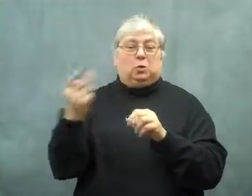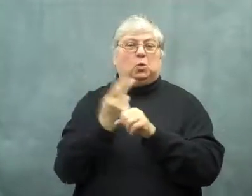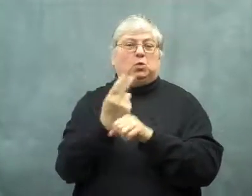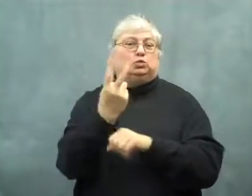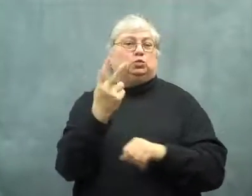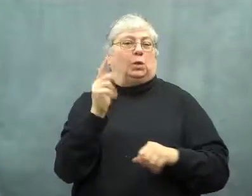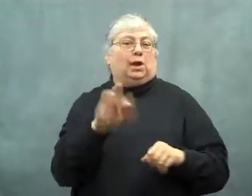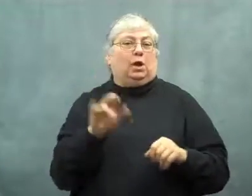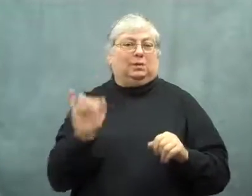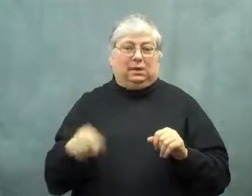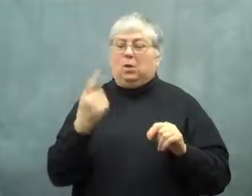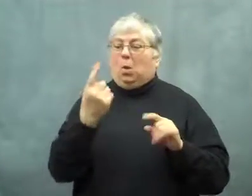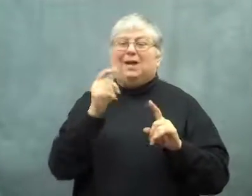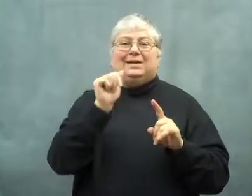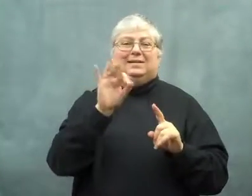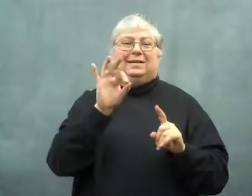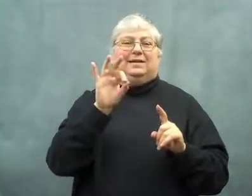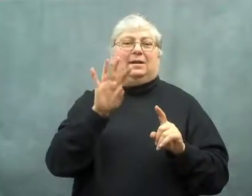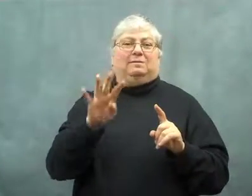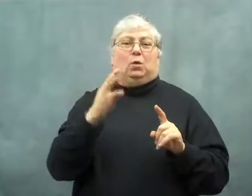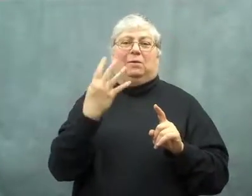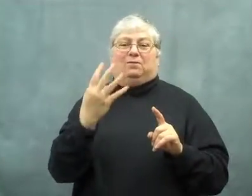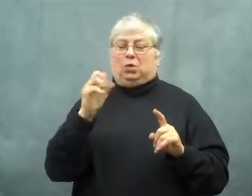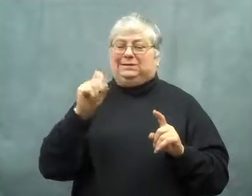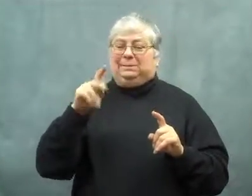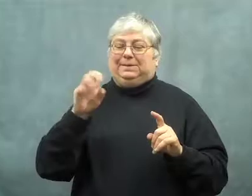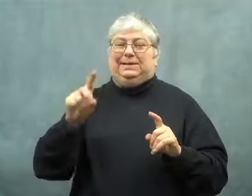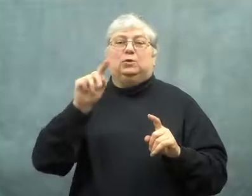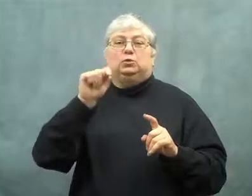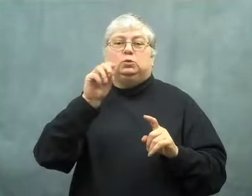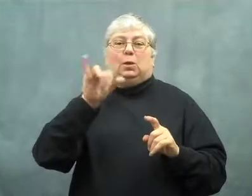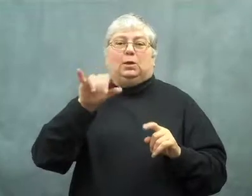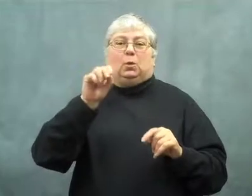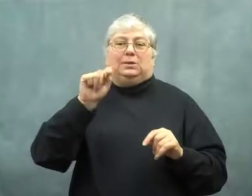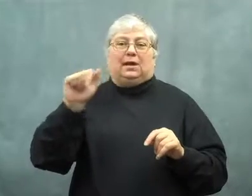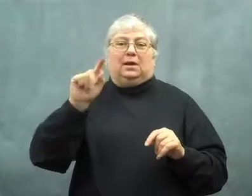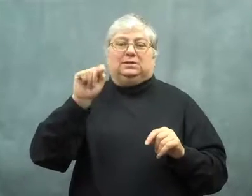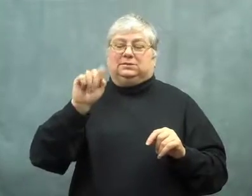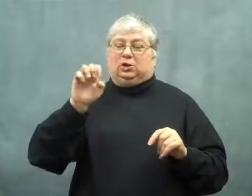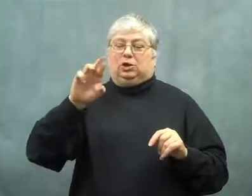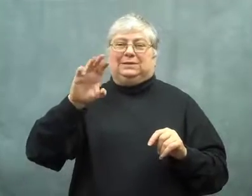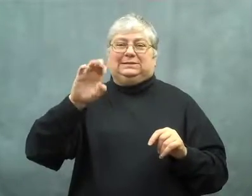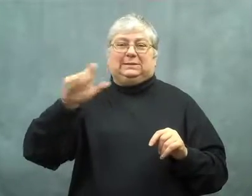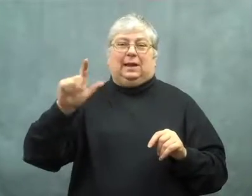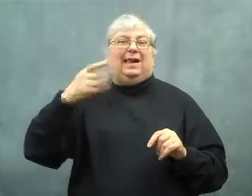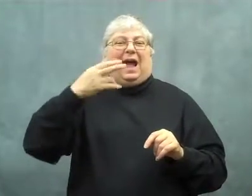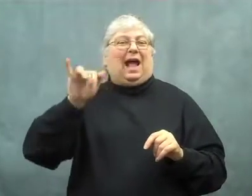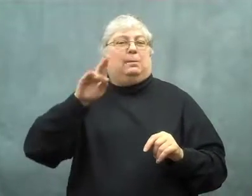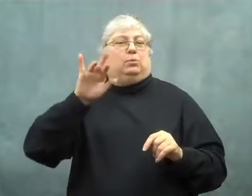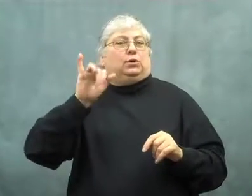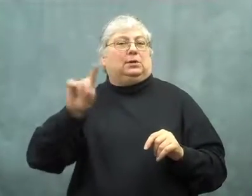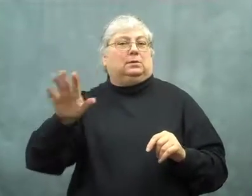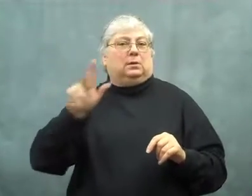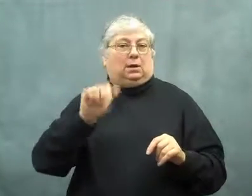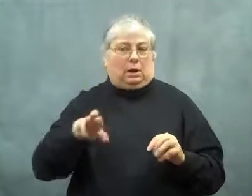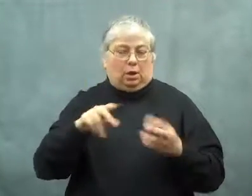Two cars were used.